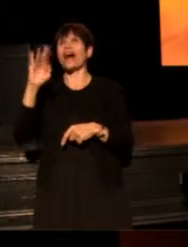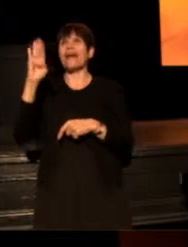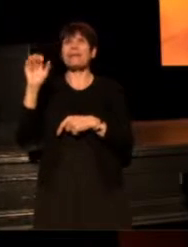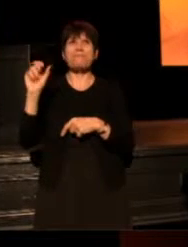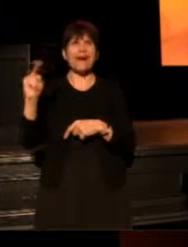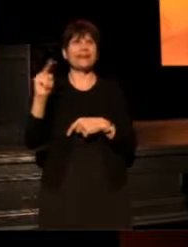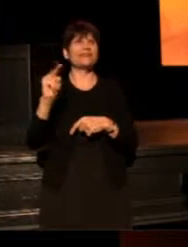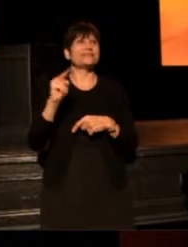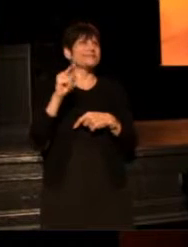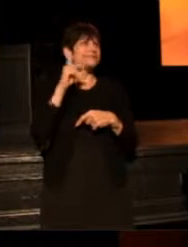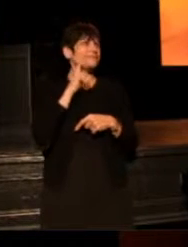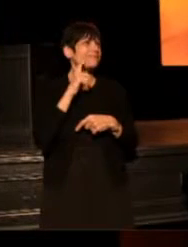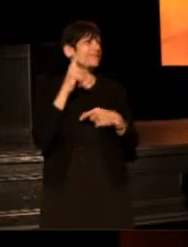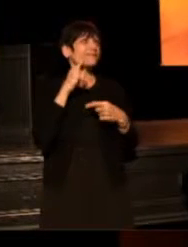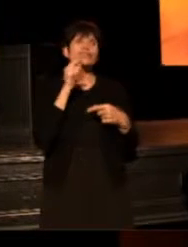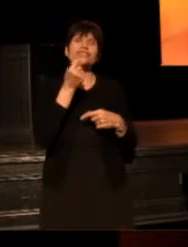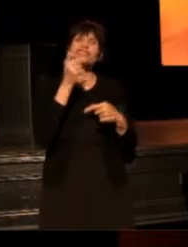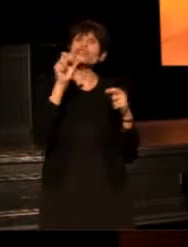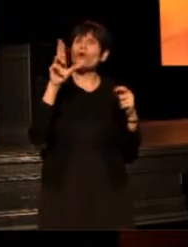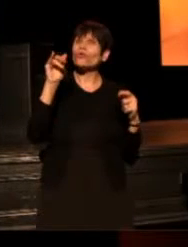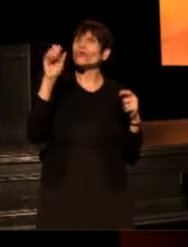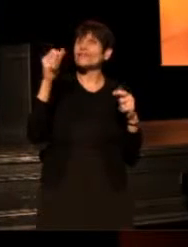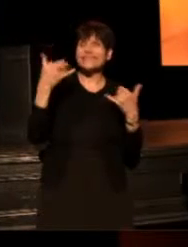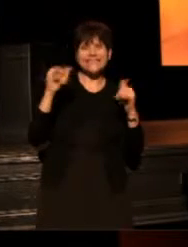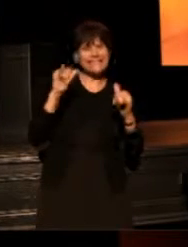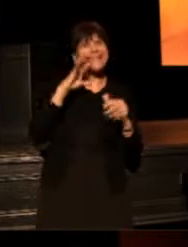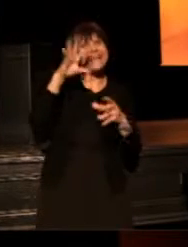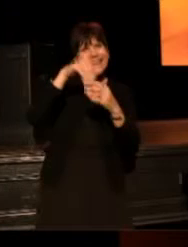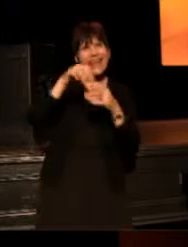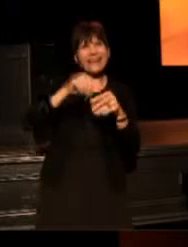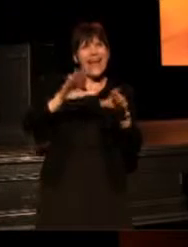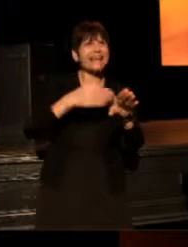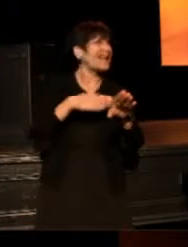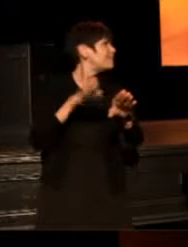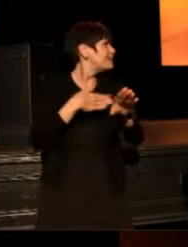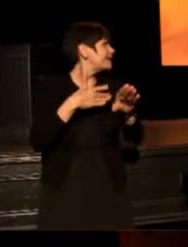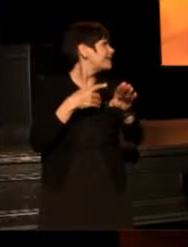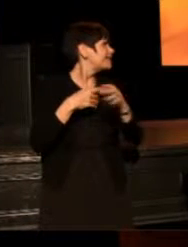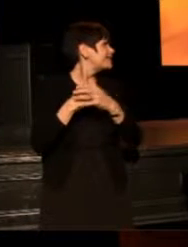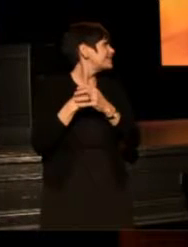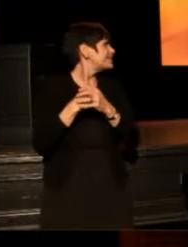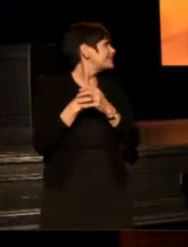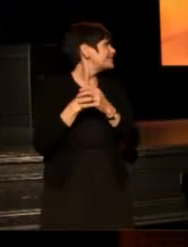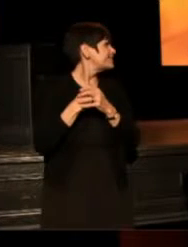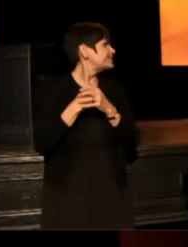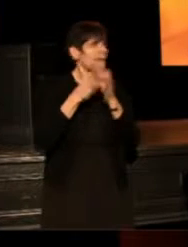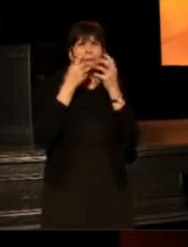But Teresa is still in that number And Terry Nemeth and Emilia too